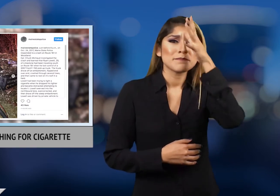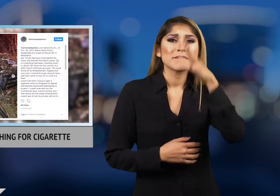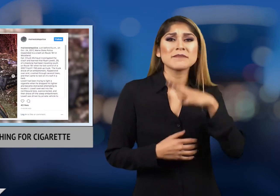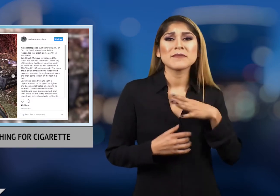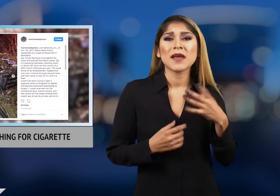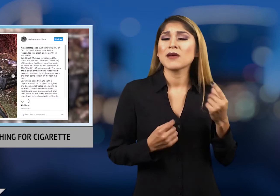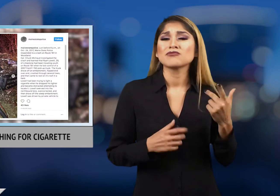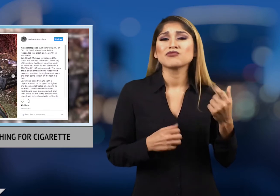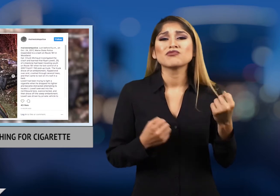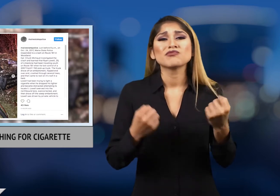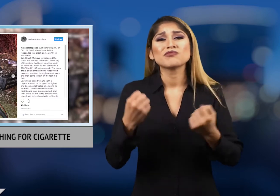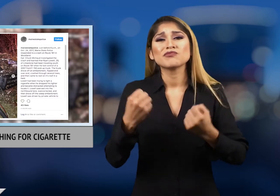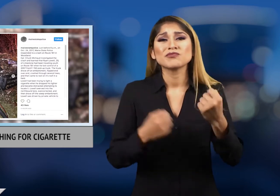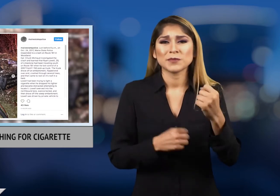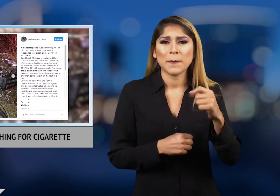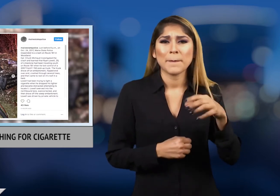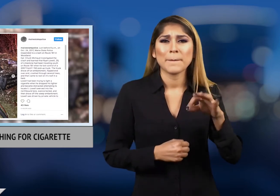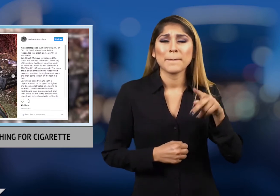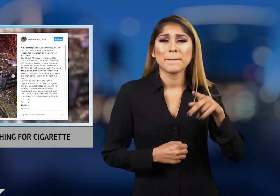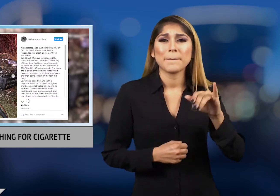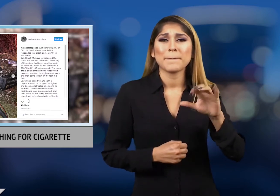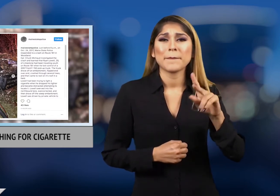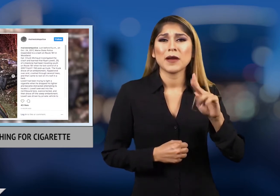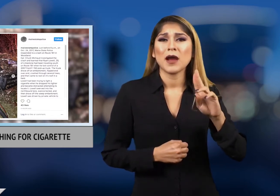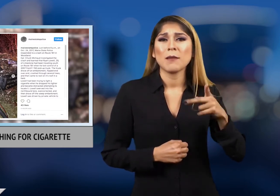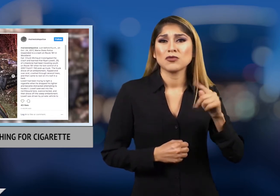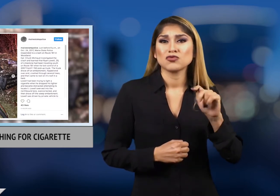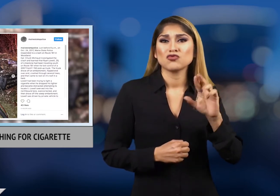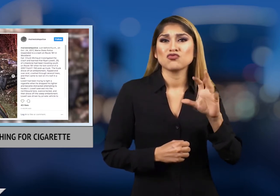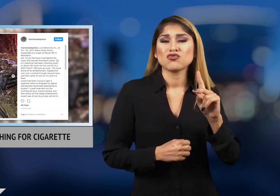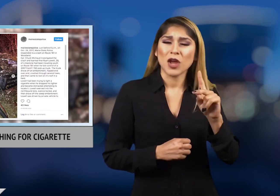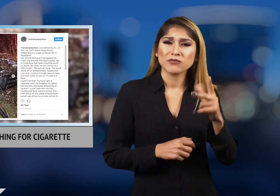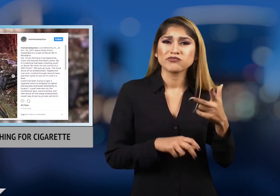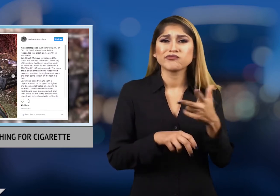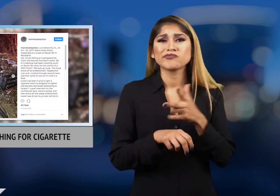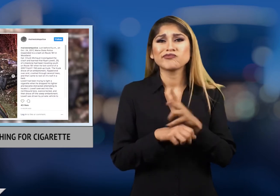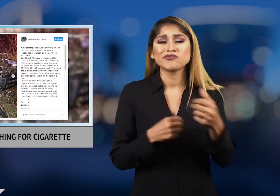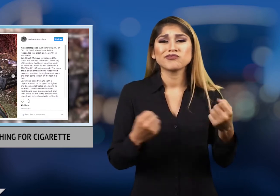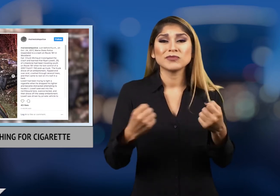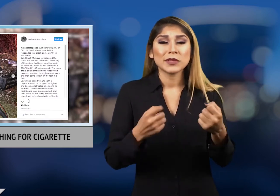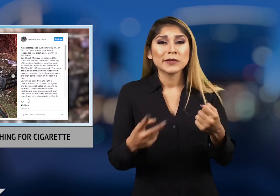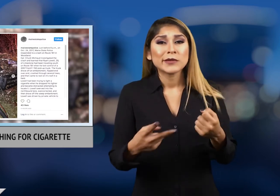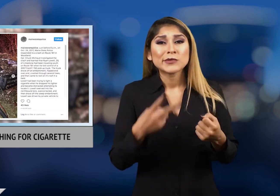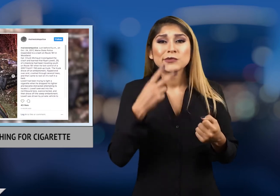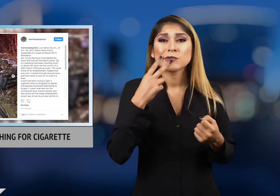a man lost control of his pickup truck while trying to light a cigarette.